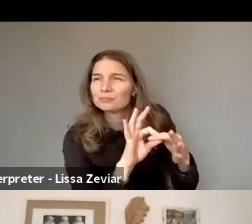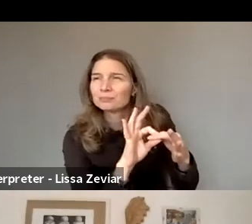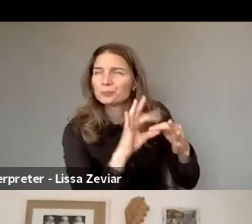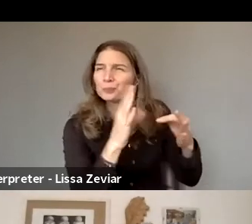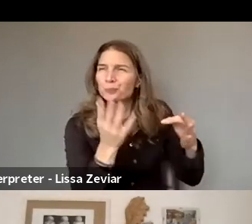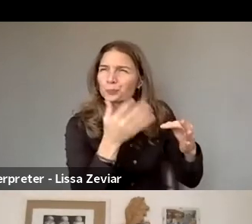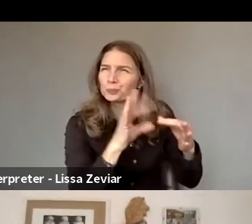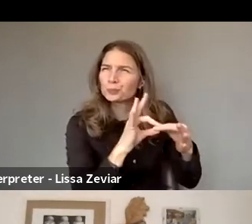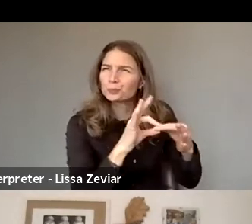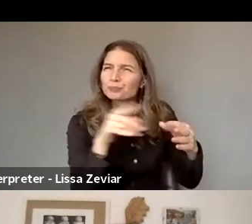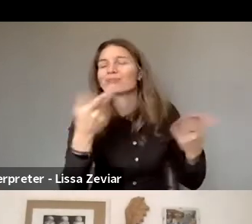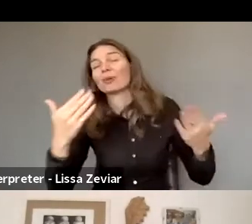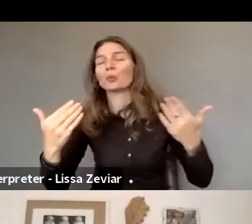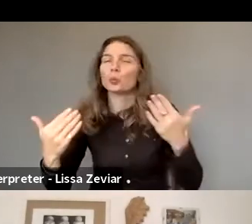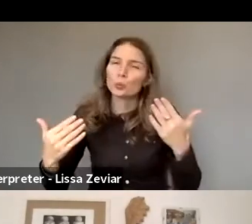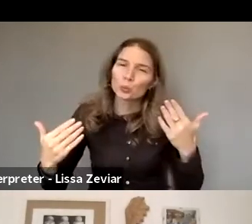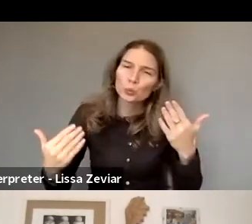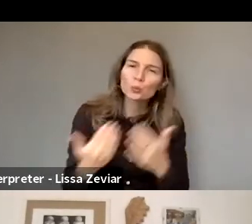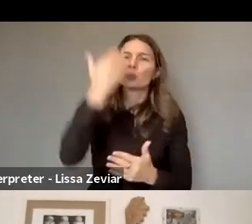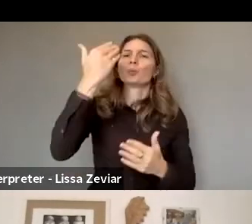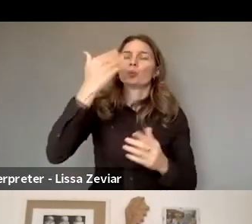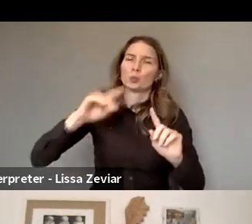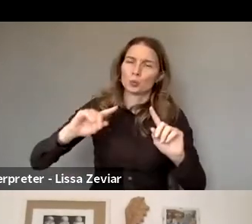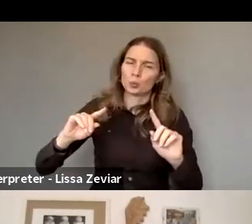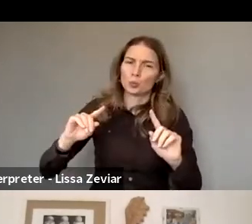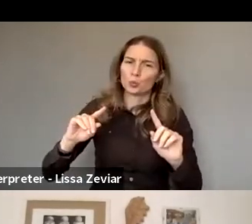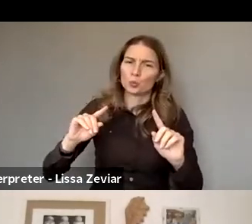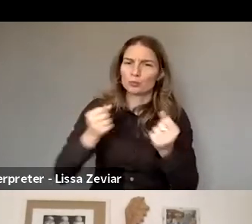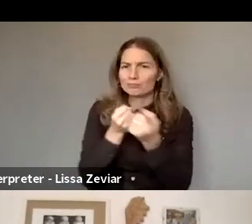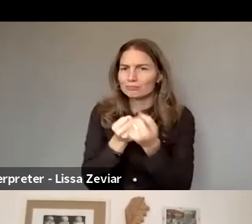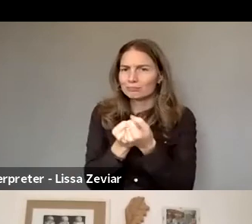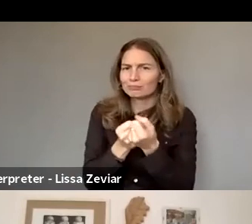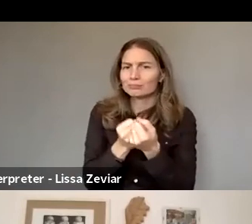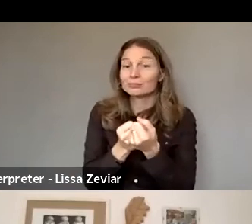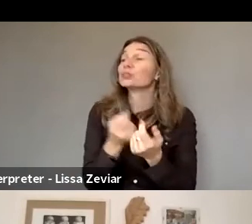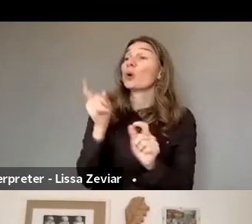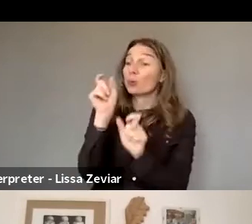a new figure of support of women with disabilities in accessing justice.